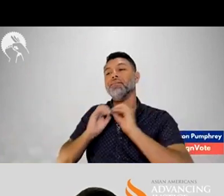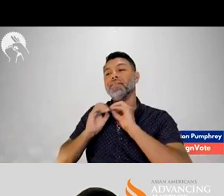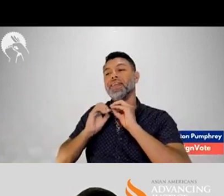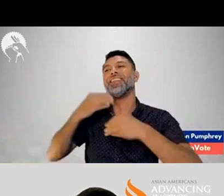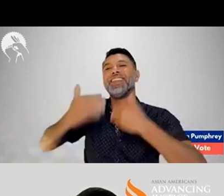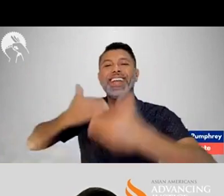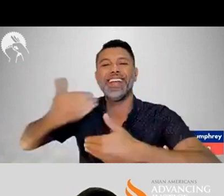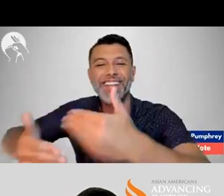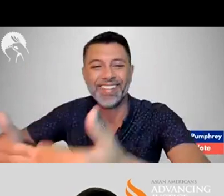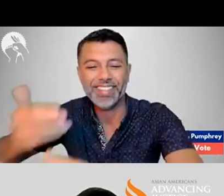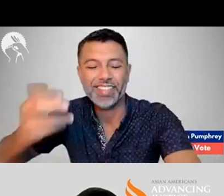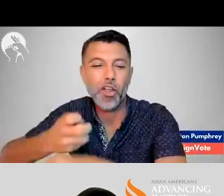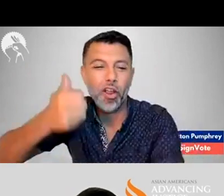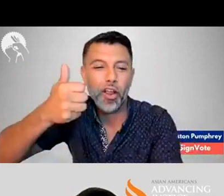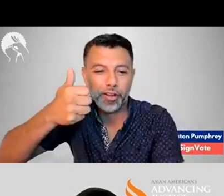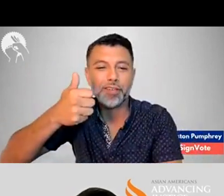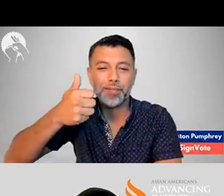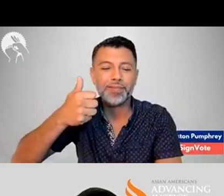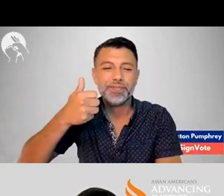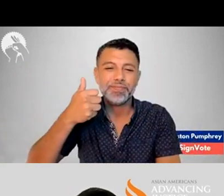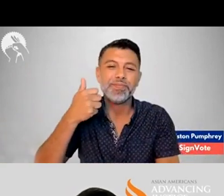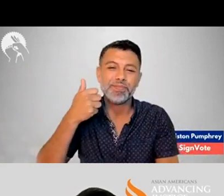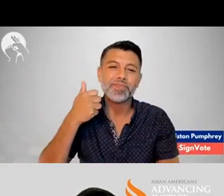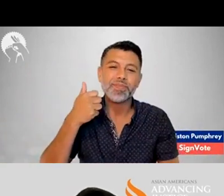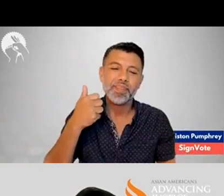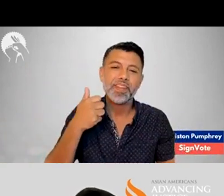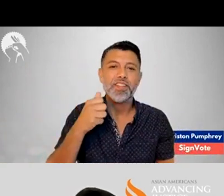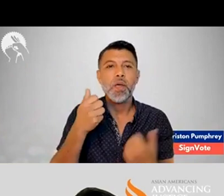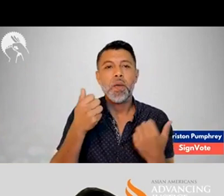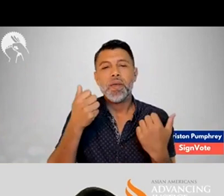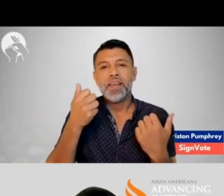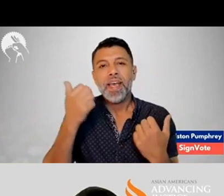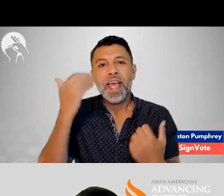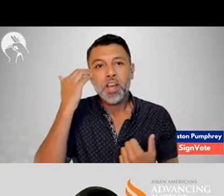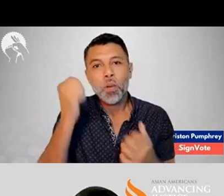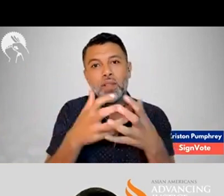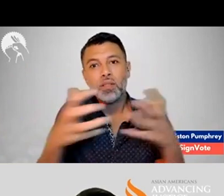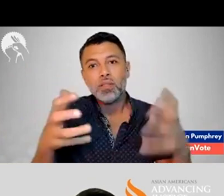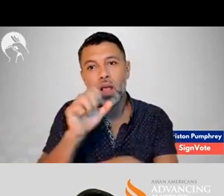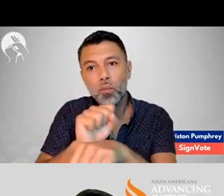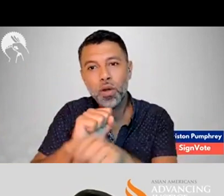or key people and go back and repair it I think that's a harder way to go about it.